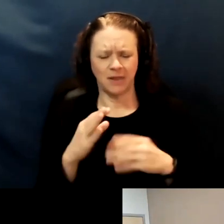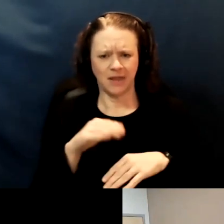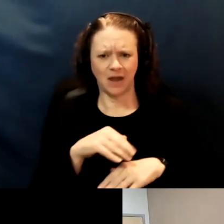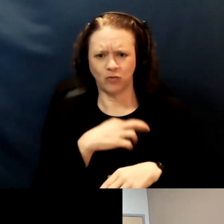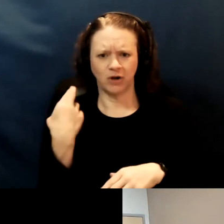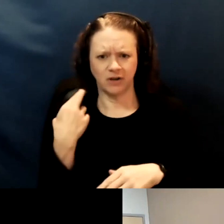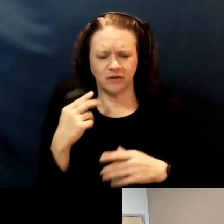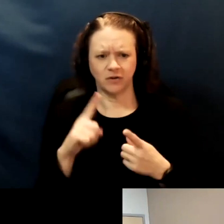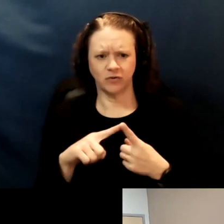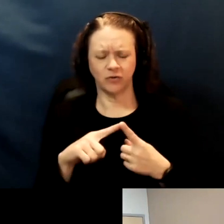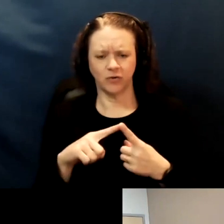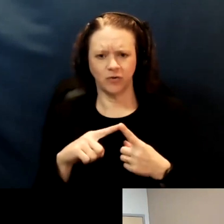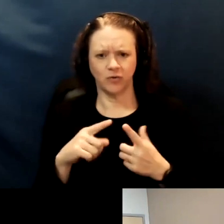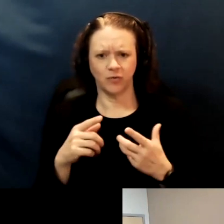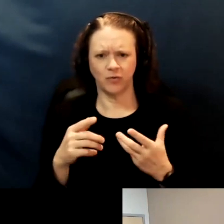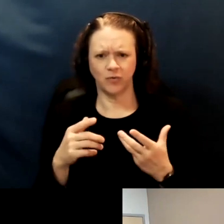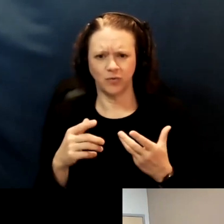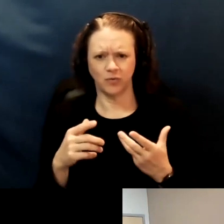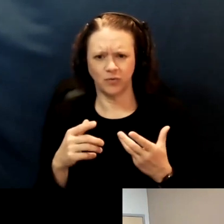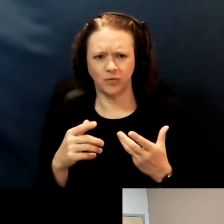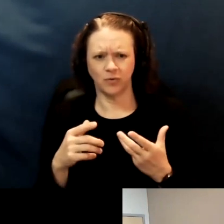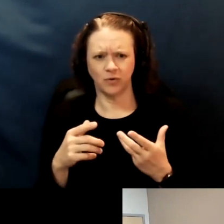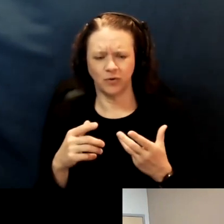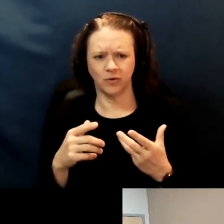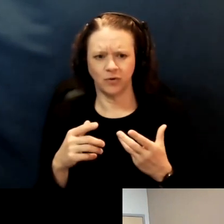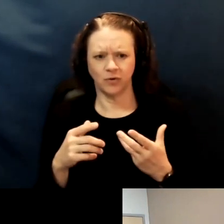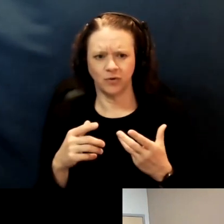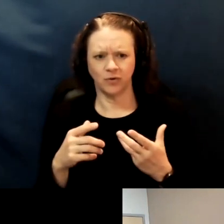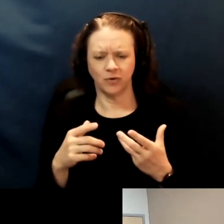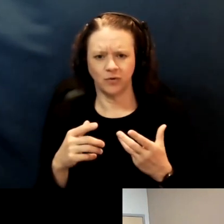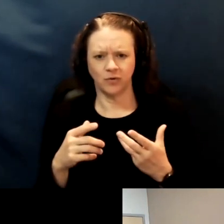How can I force them to come to our home to give us our second doses?